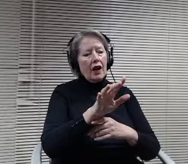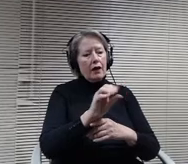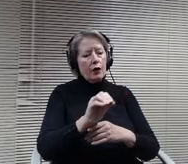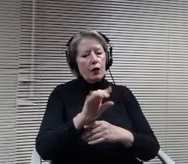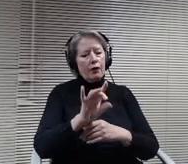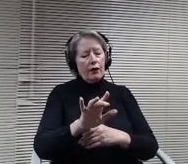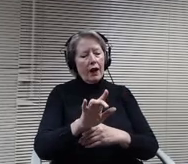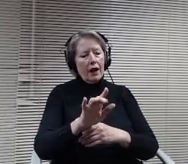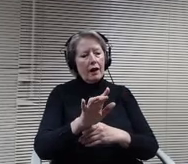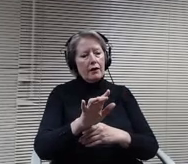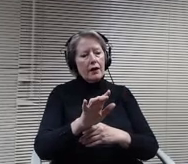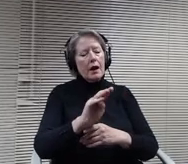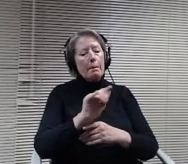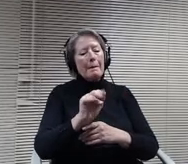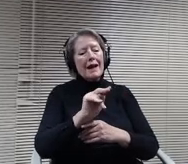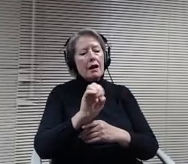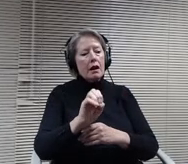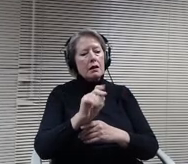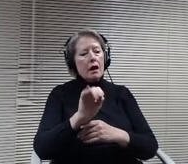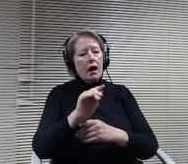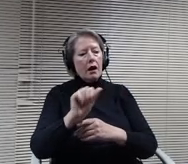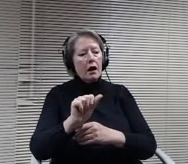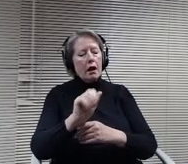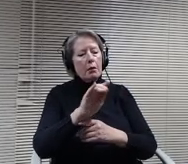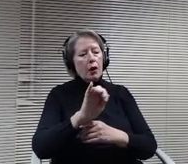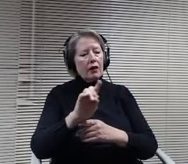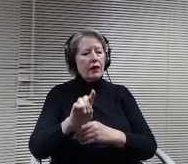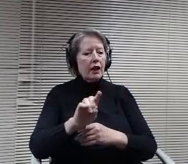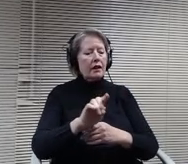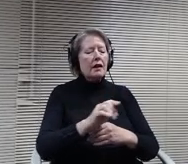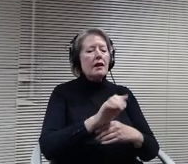Policy's 514 and 604. First, I would like to thank Christine